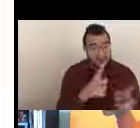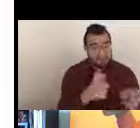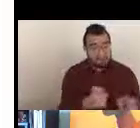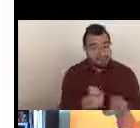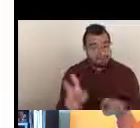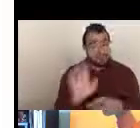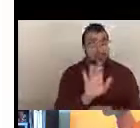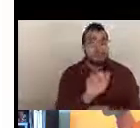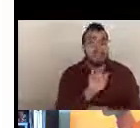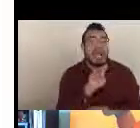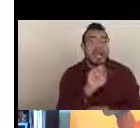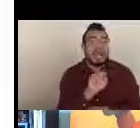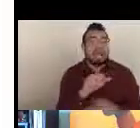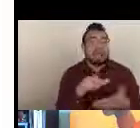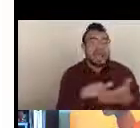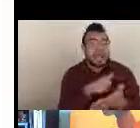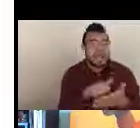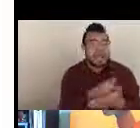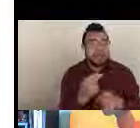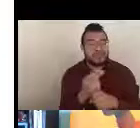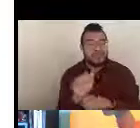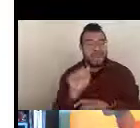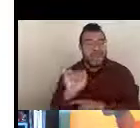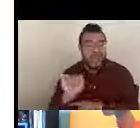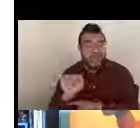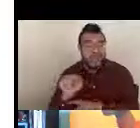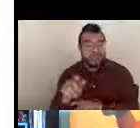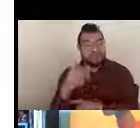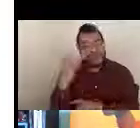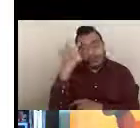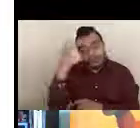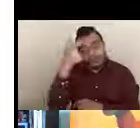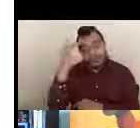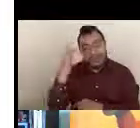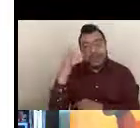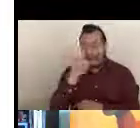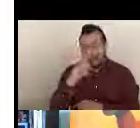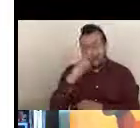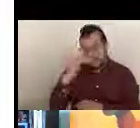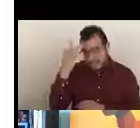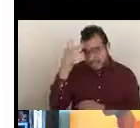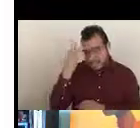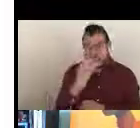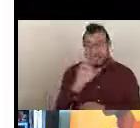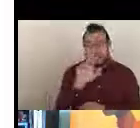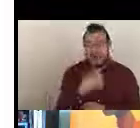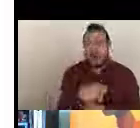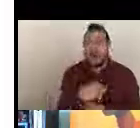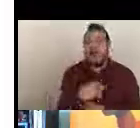and then using our artificial intelligence, CSR will recommend different study sections,